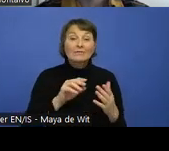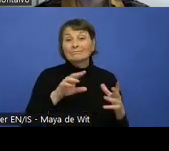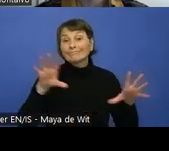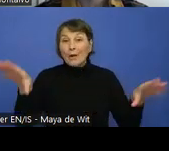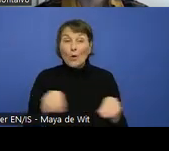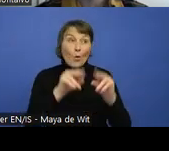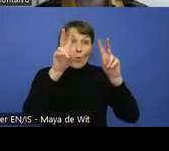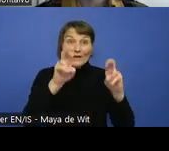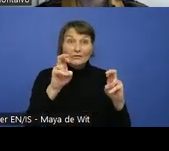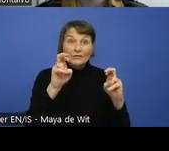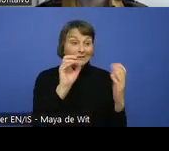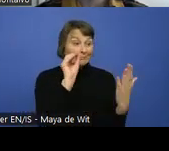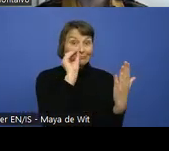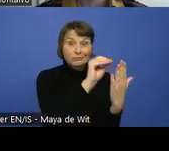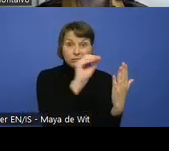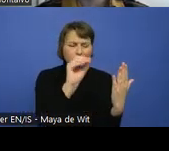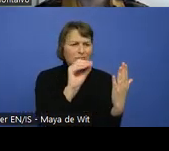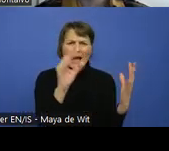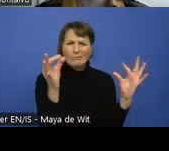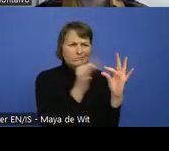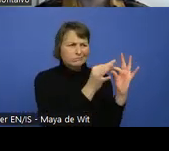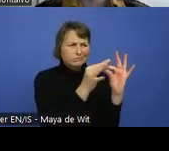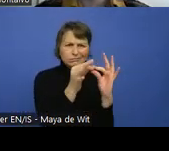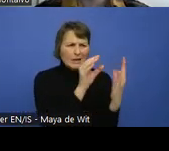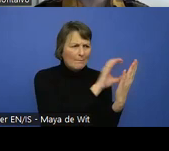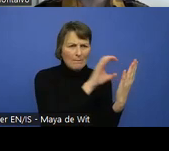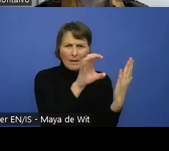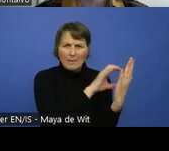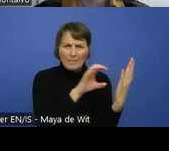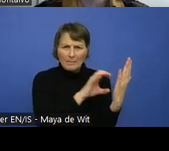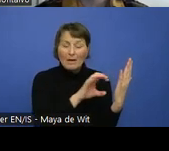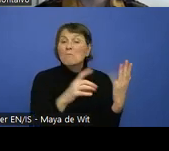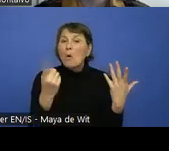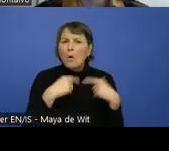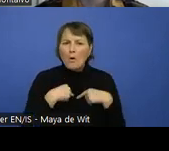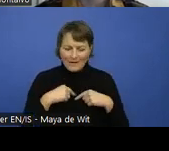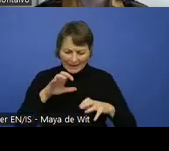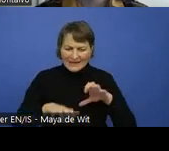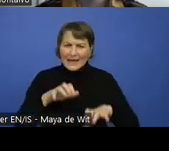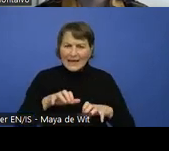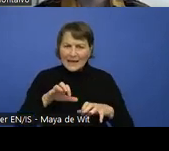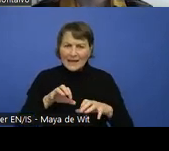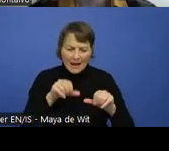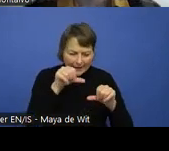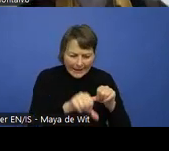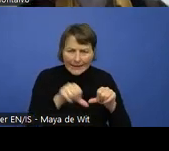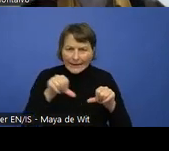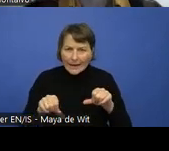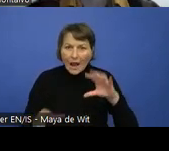How to handle states of the different widgets. How to handle dynamic updates.